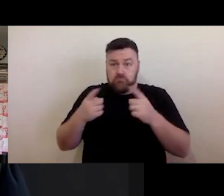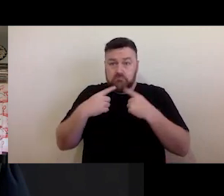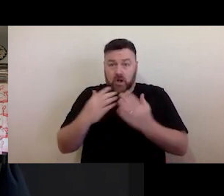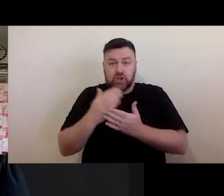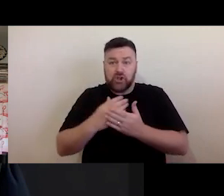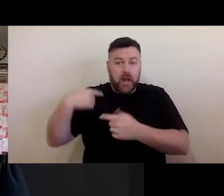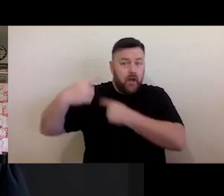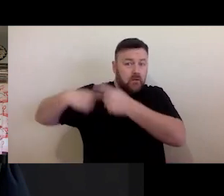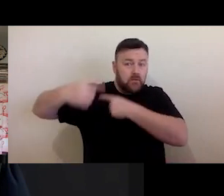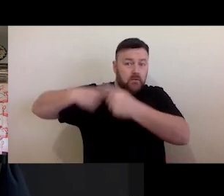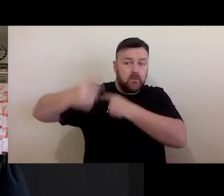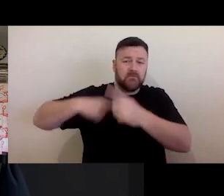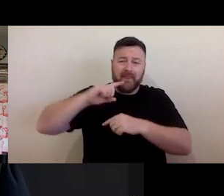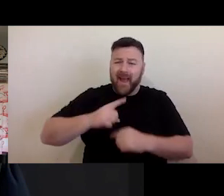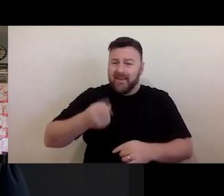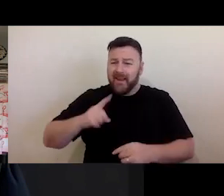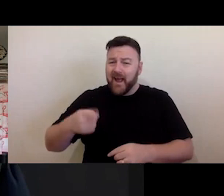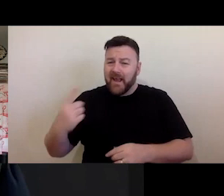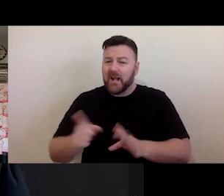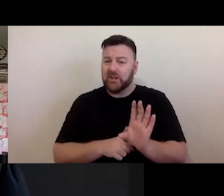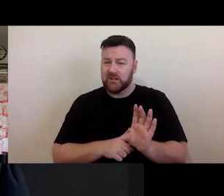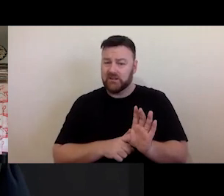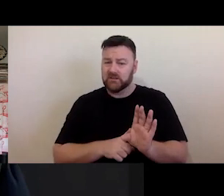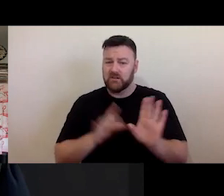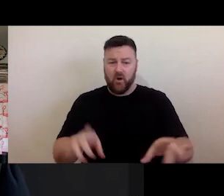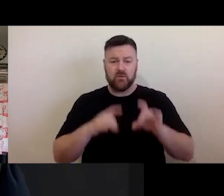of years. Australia has a long and rich history of story telling,